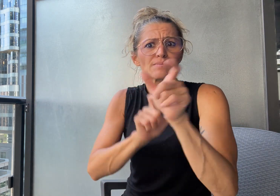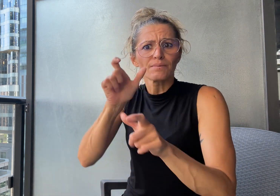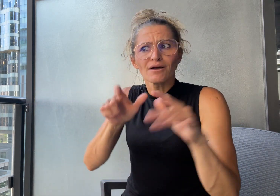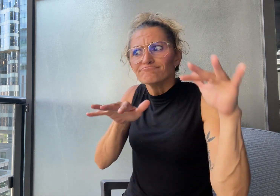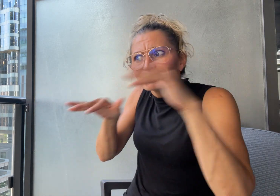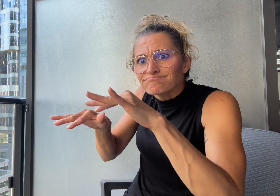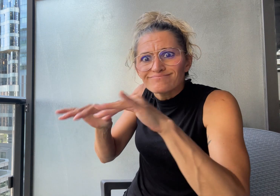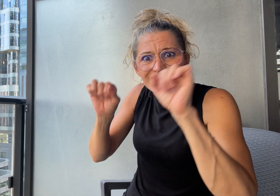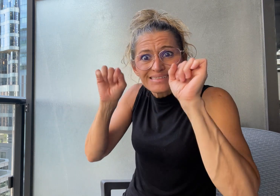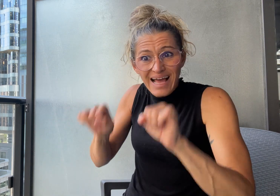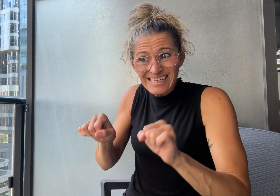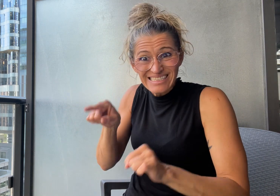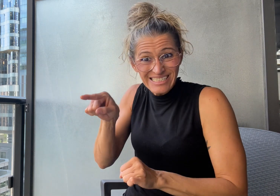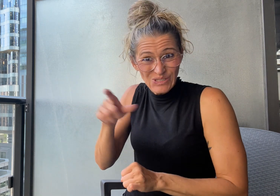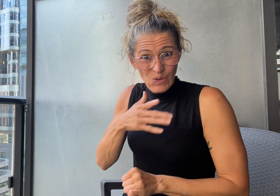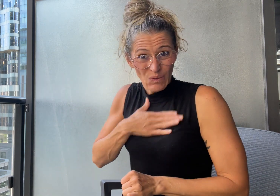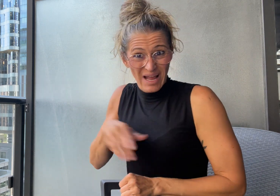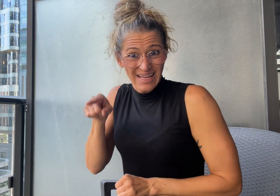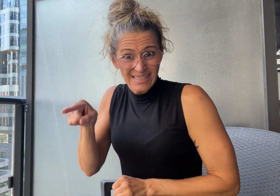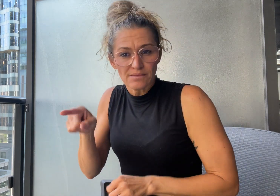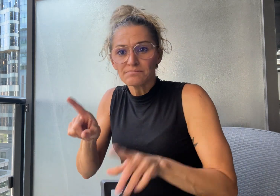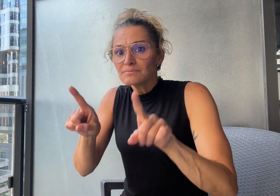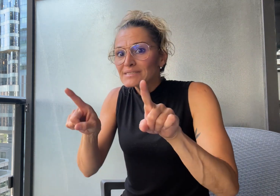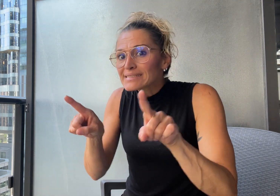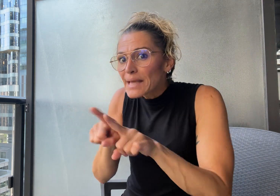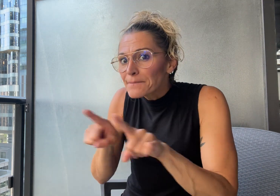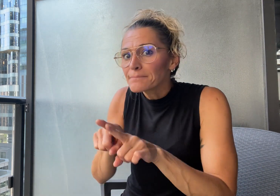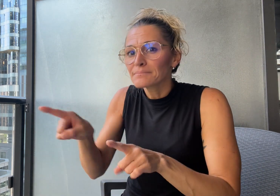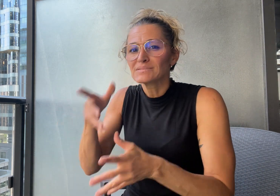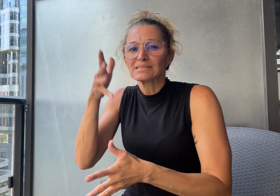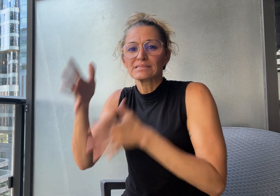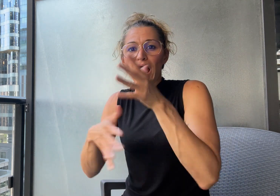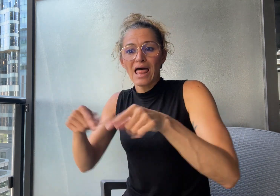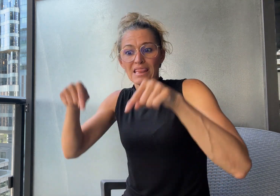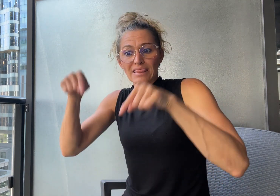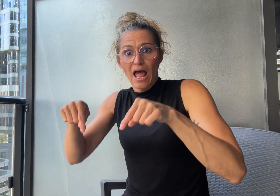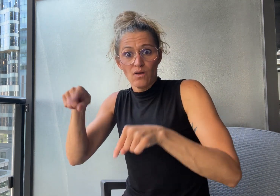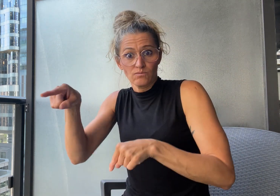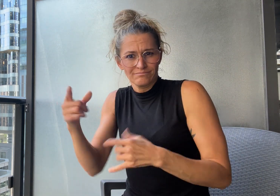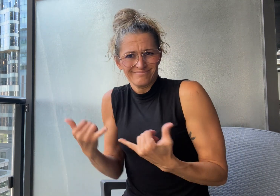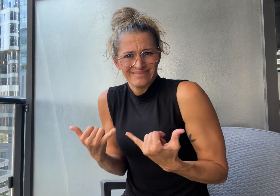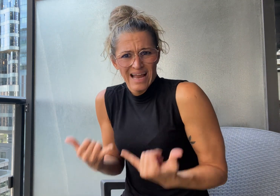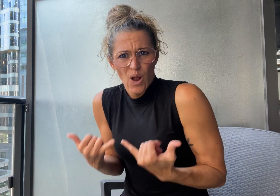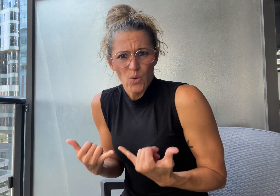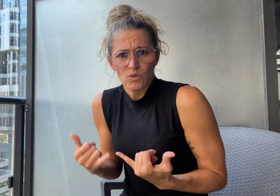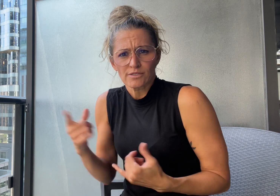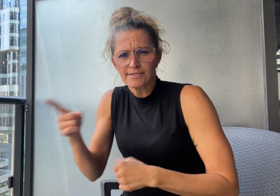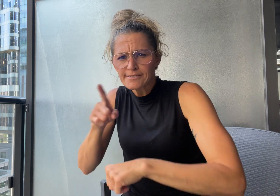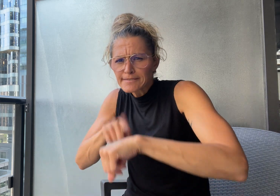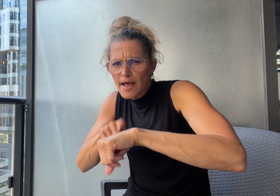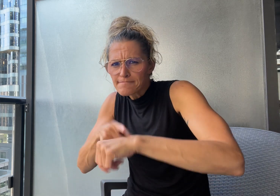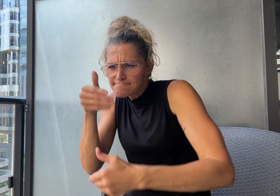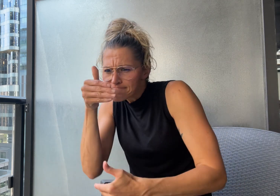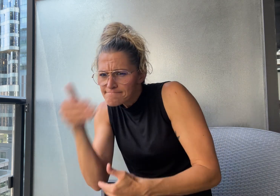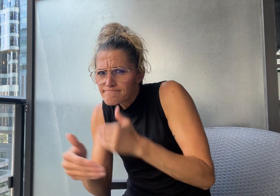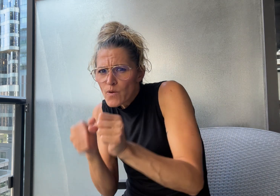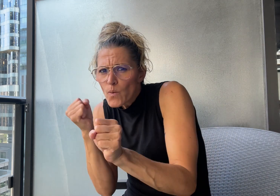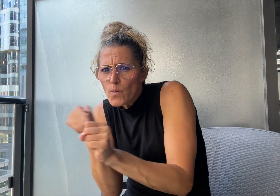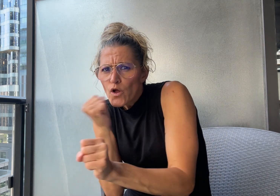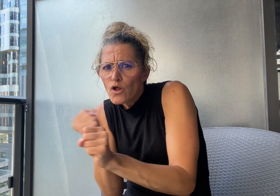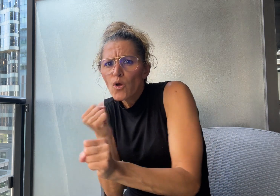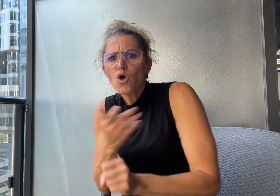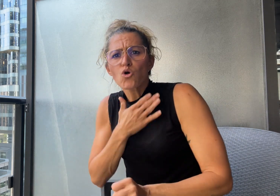to the Deaf community, Sign Now is currently working